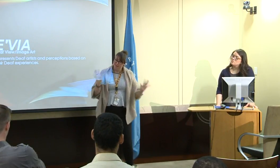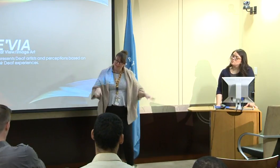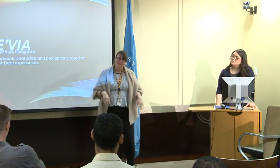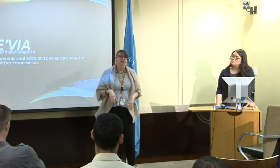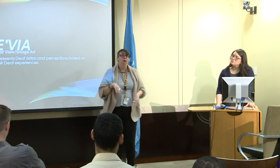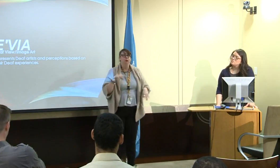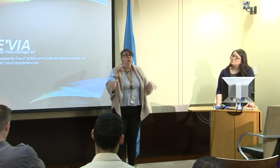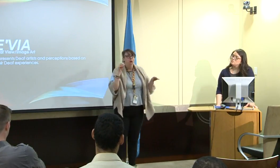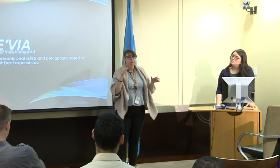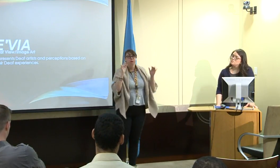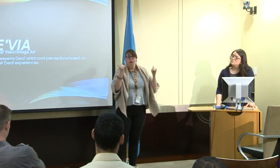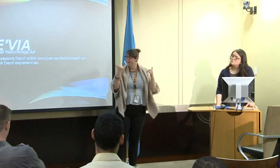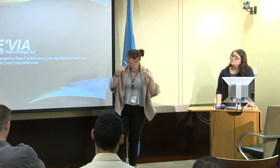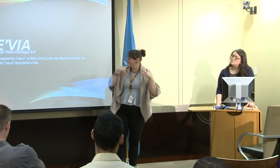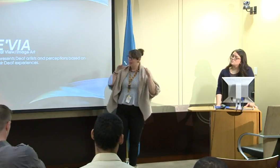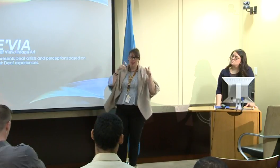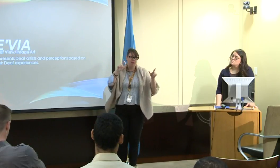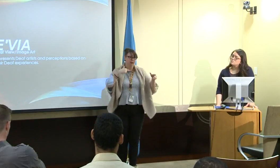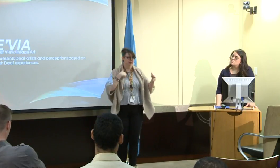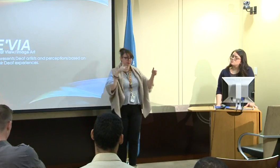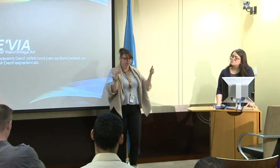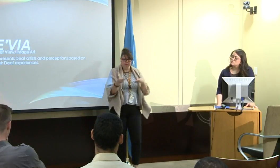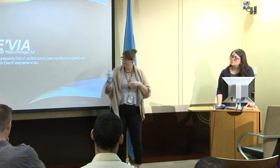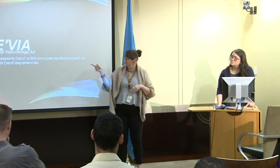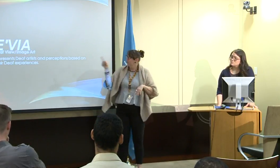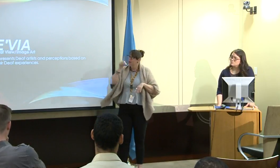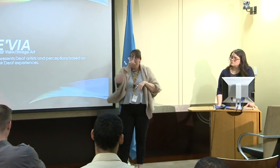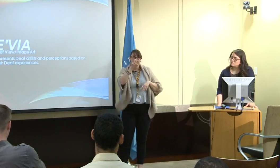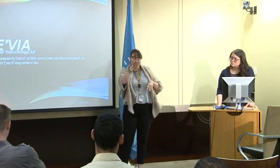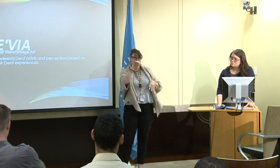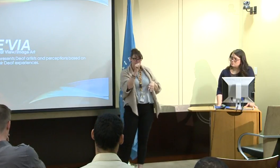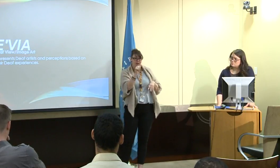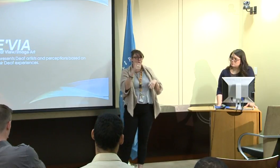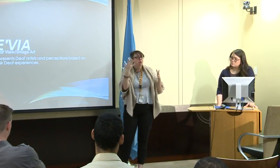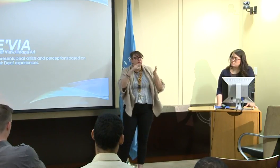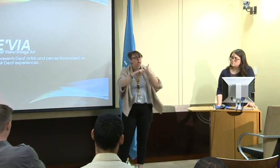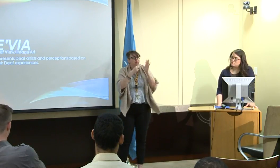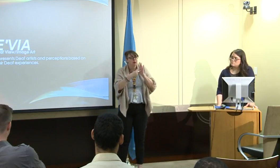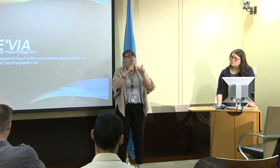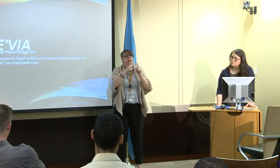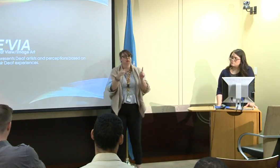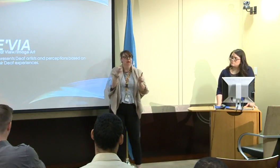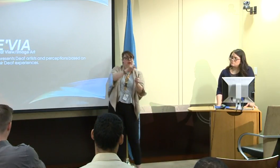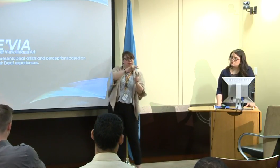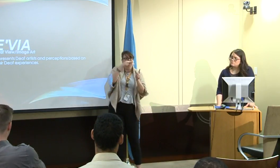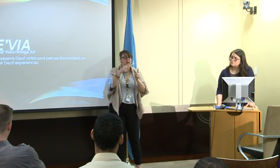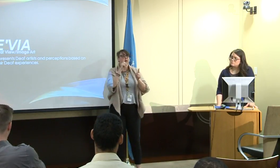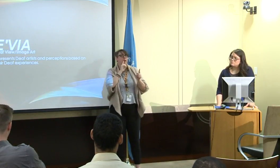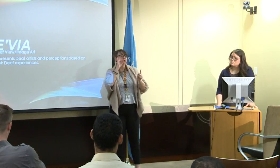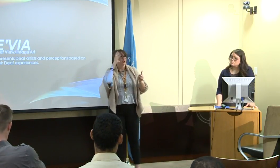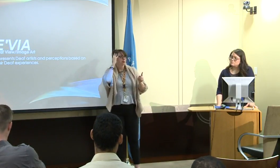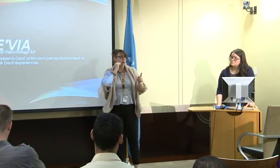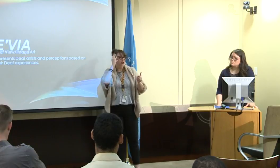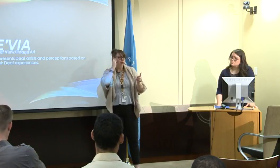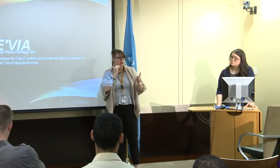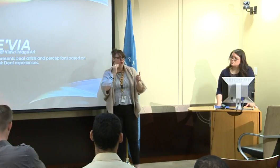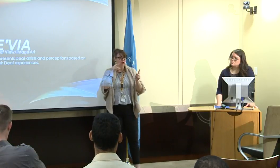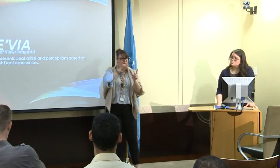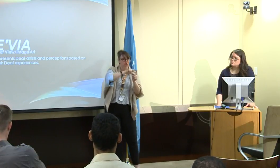in Pennsylvania there's not a deaf community. And so this is like home for me. So let's talk a little bit today about De'VIA.